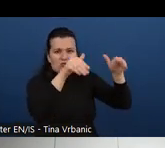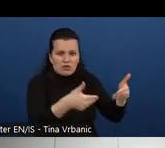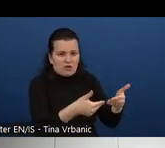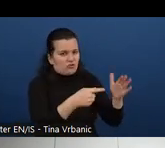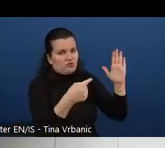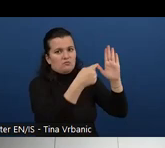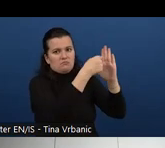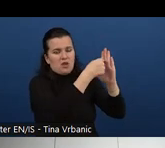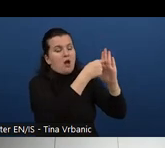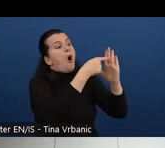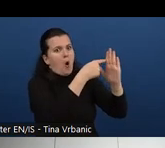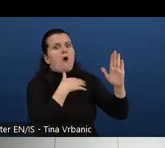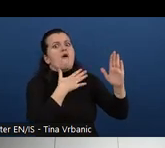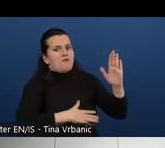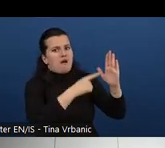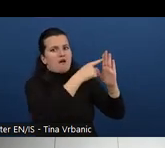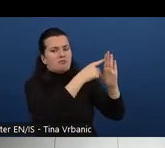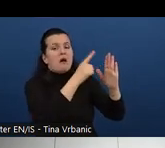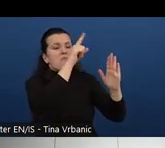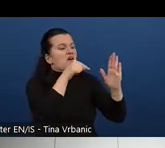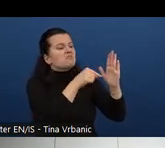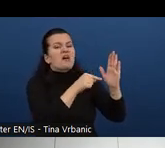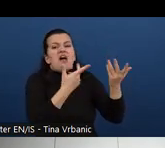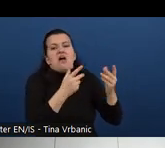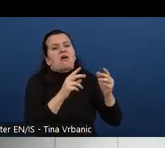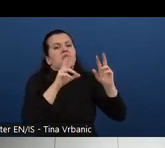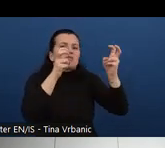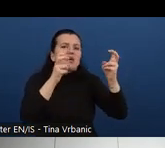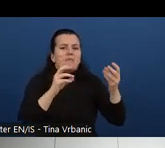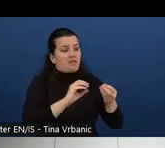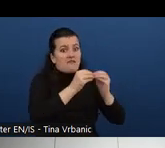Or if you are teaching someone who is both a developer or a designer you may want to